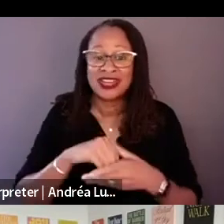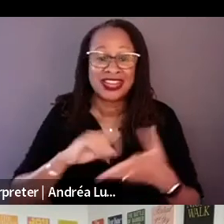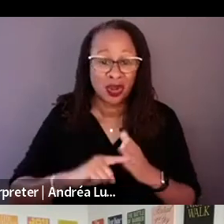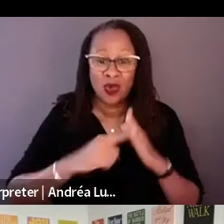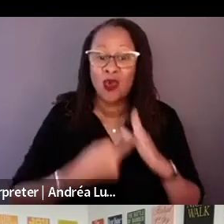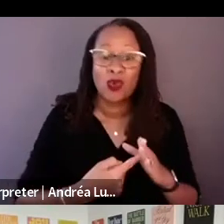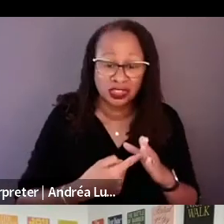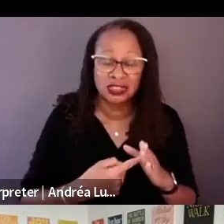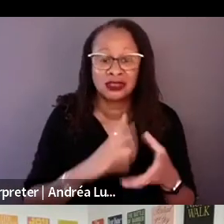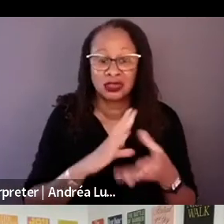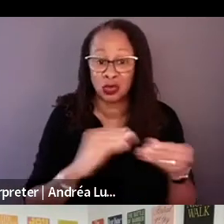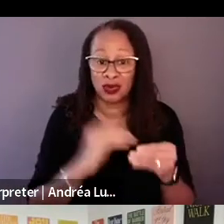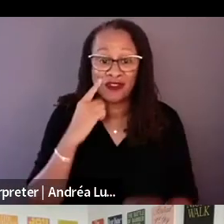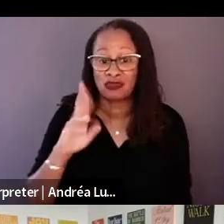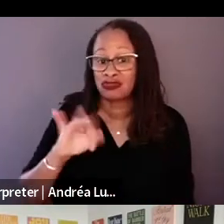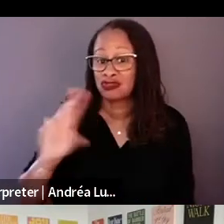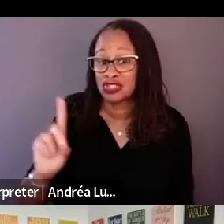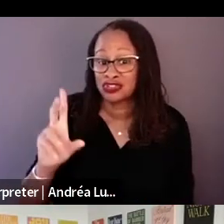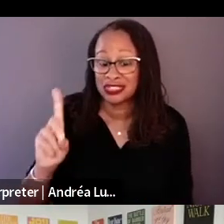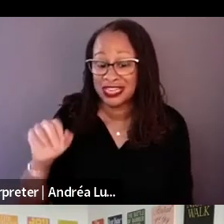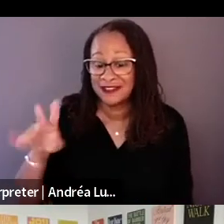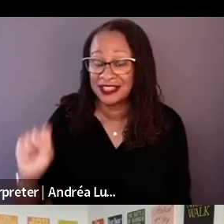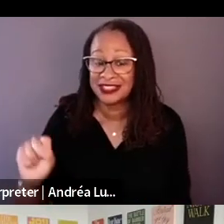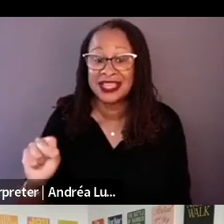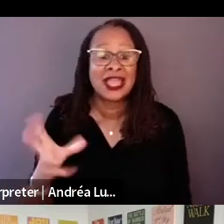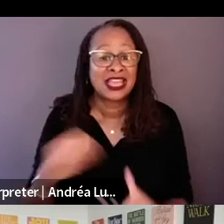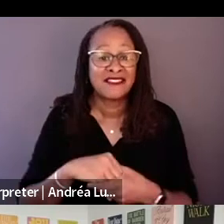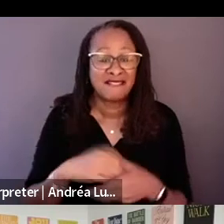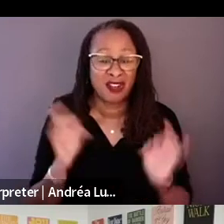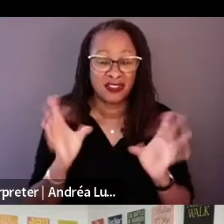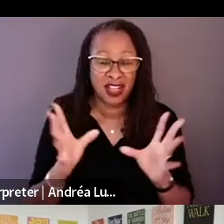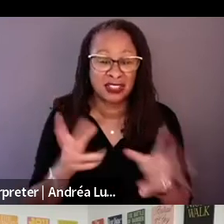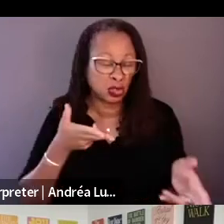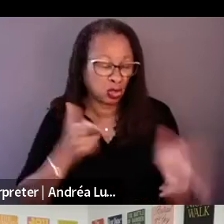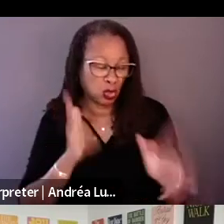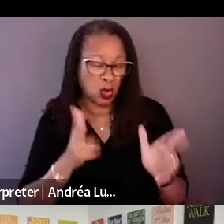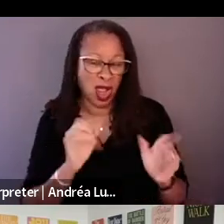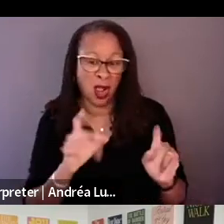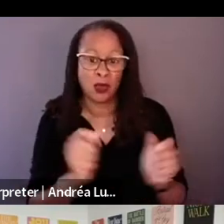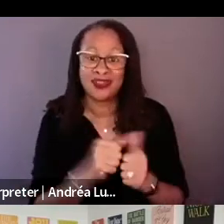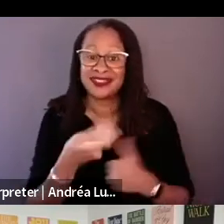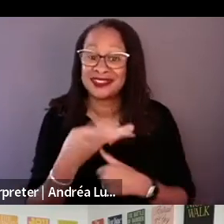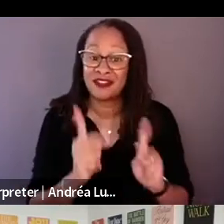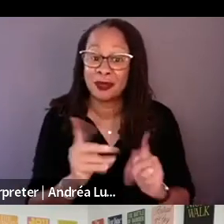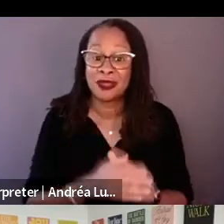several people. Unfortunately, the detective came to find that the people passed away.